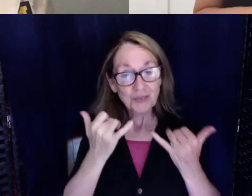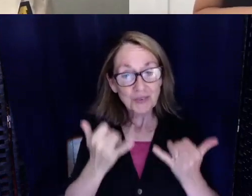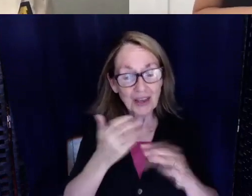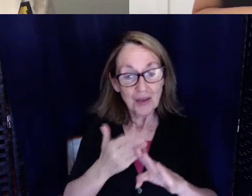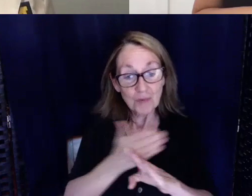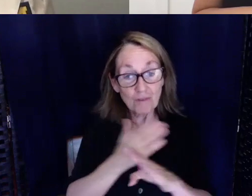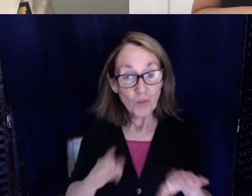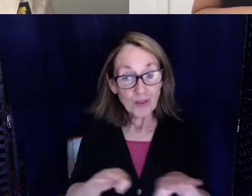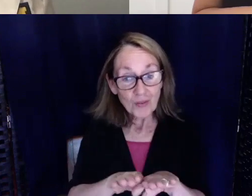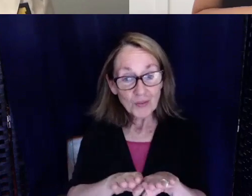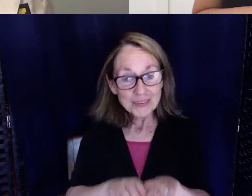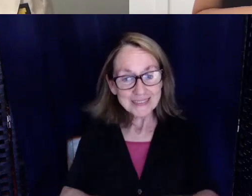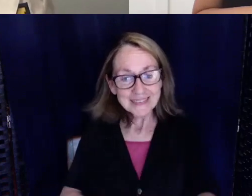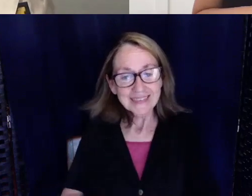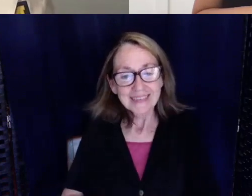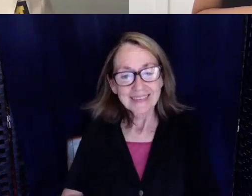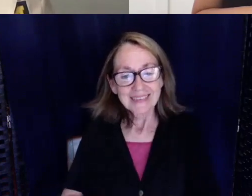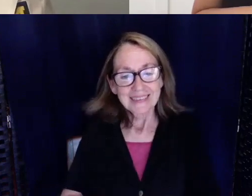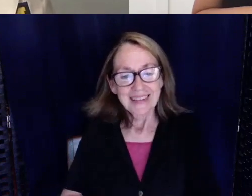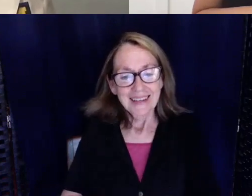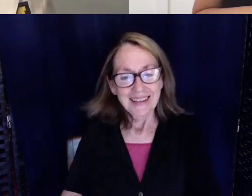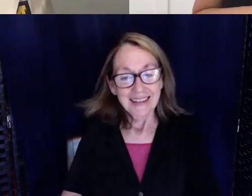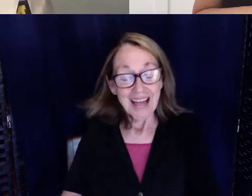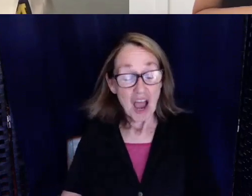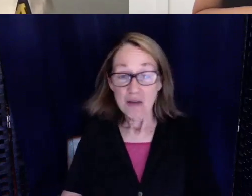I don't think so I feel like I talked a lot.